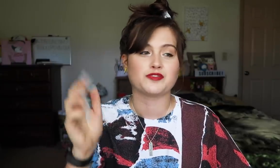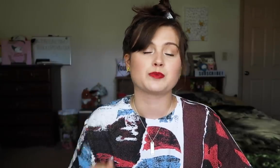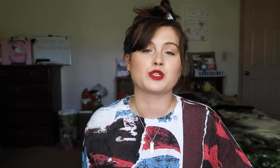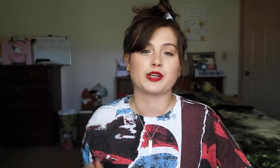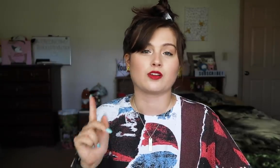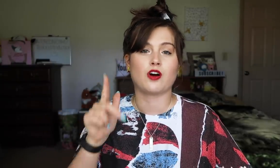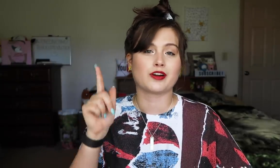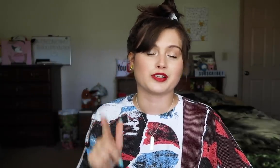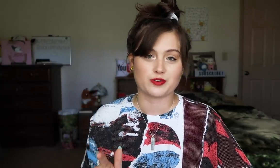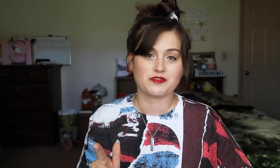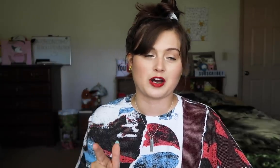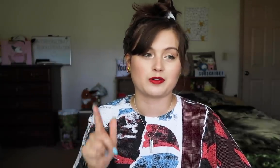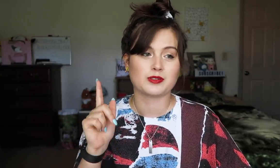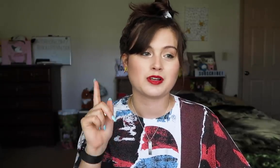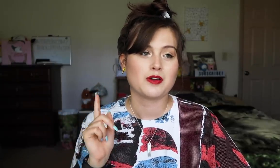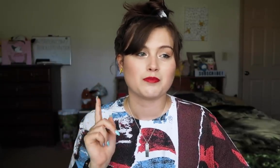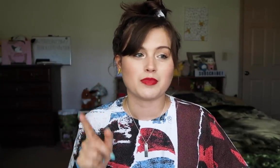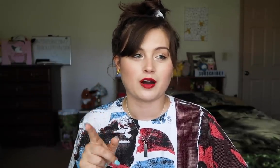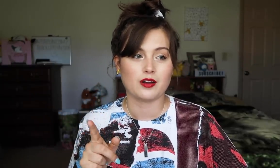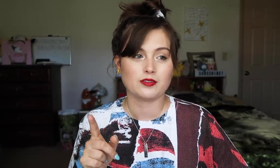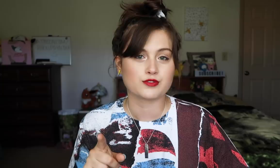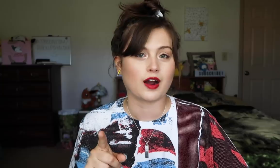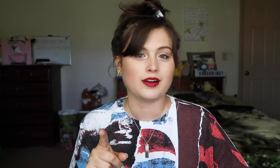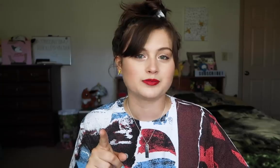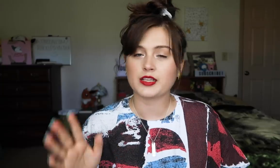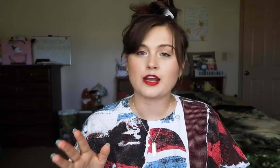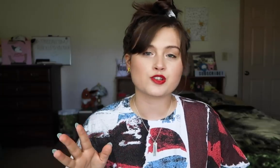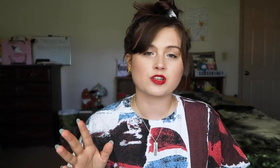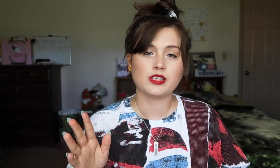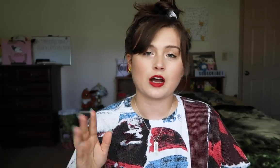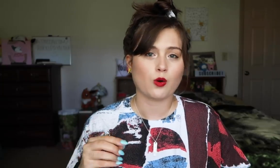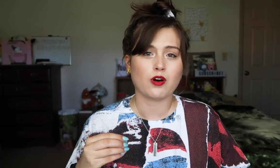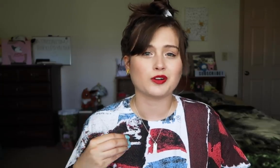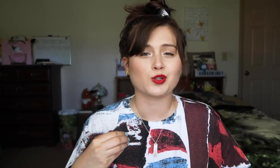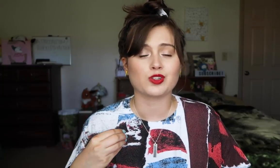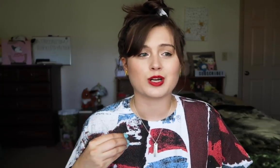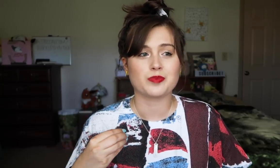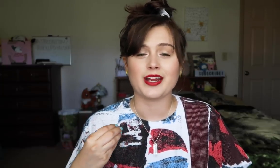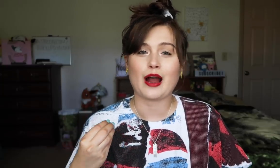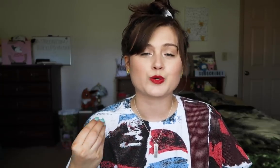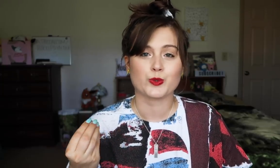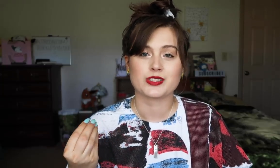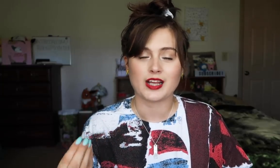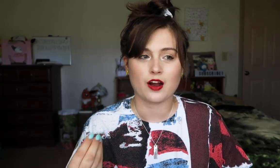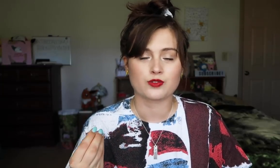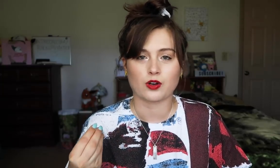the difference between the long and the short vowel but I try. Occasionally, I will also look up the actual sounds.